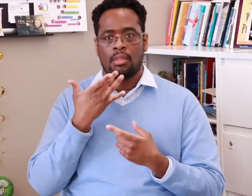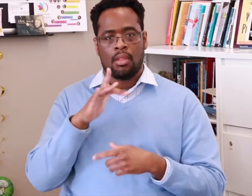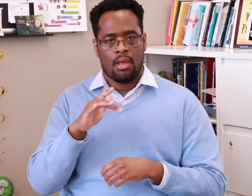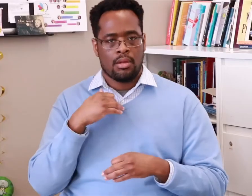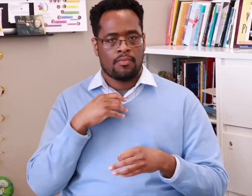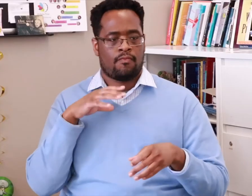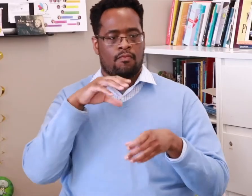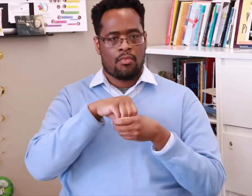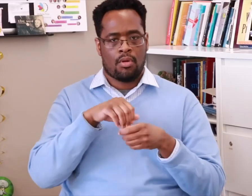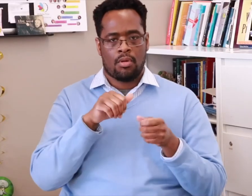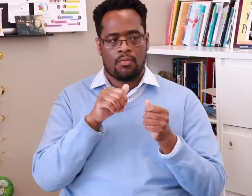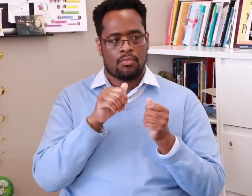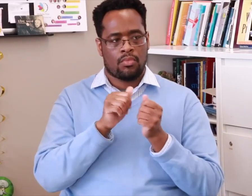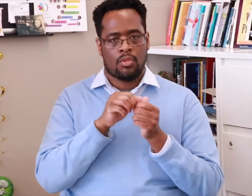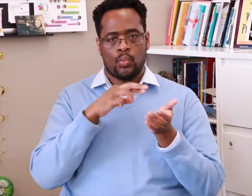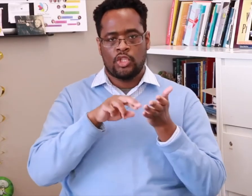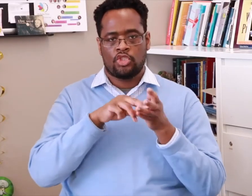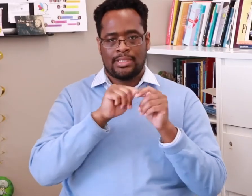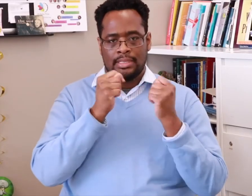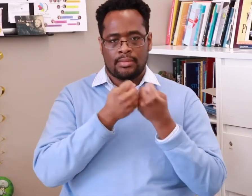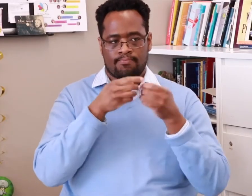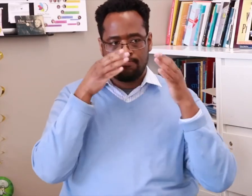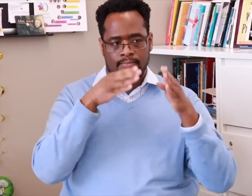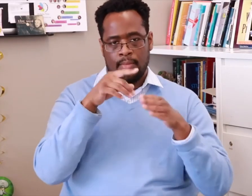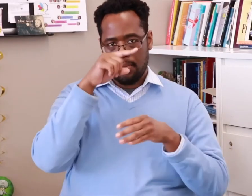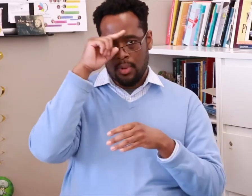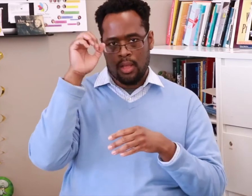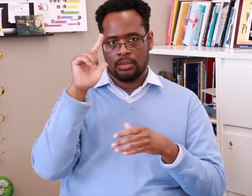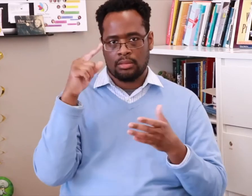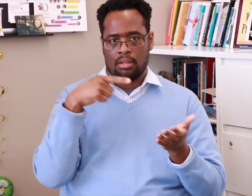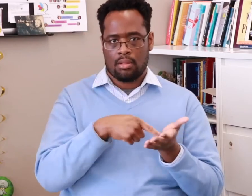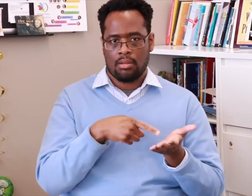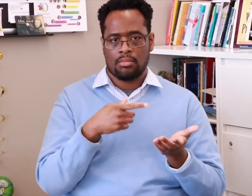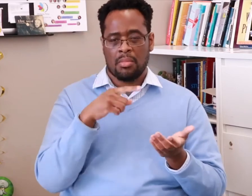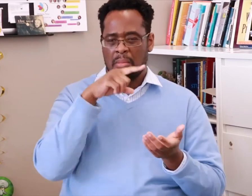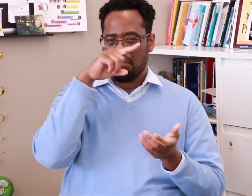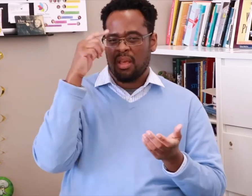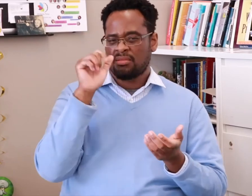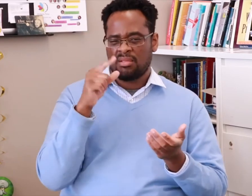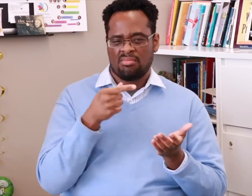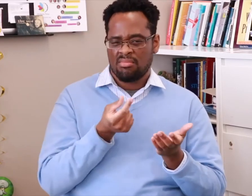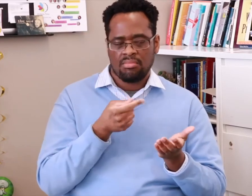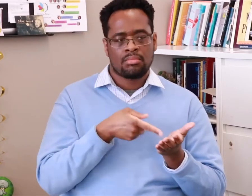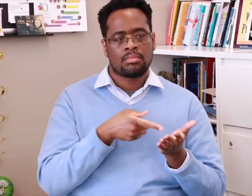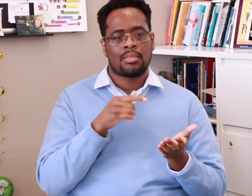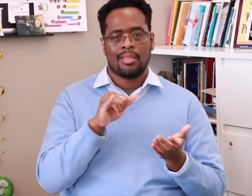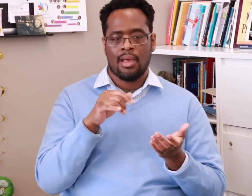During my PhD studies, I was lucky to be involved in research that focused on Black ASL. Let me share a little bit about what Black ASL is.